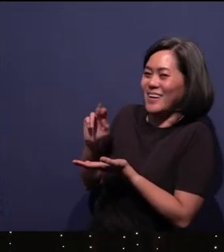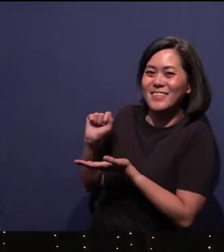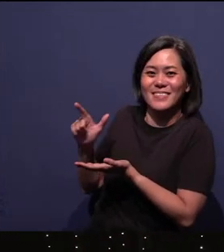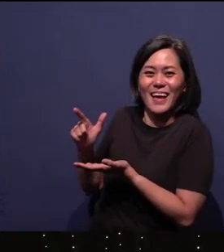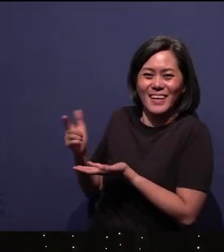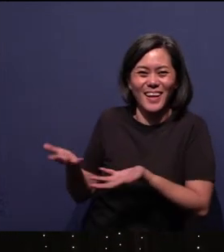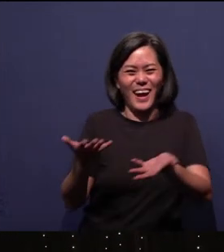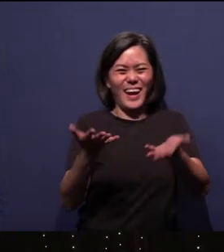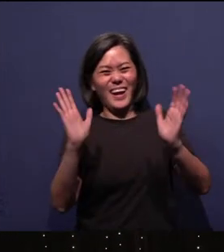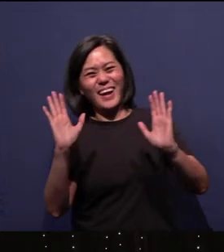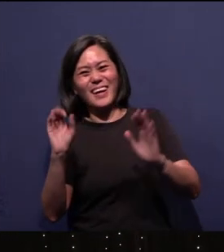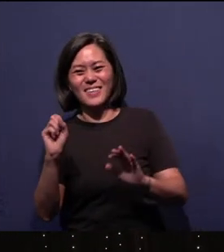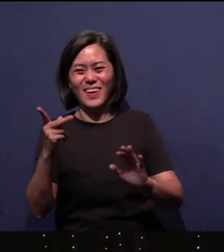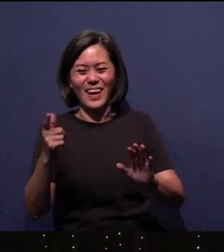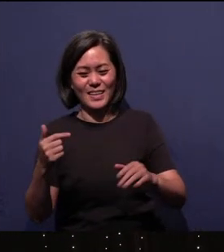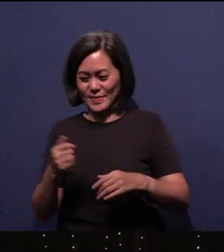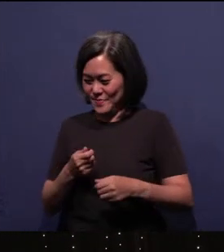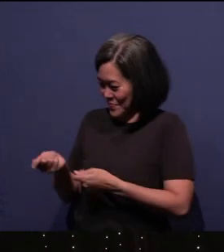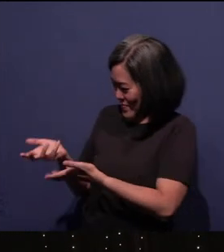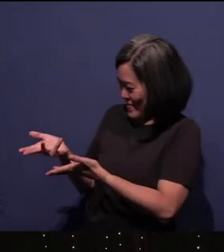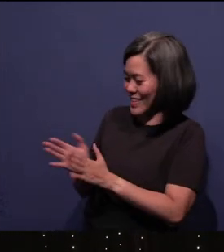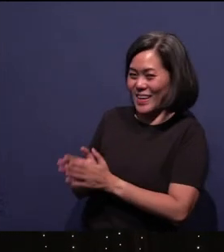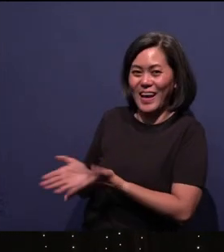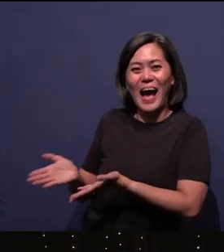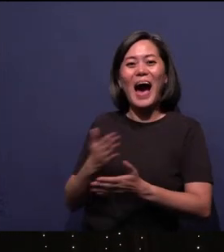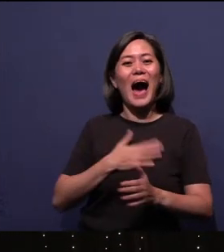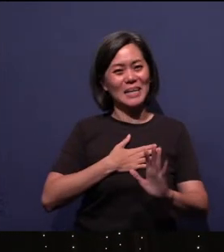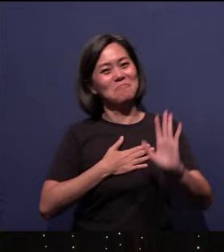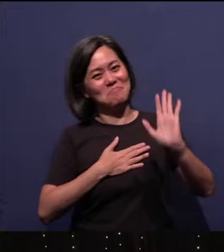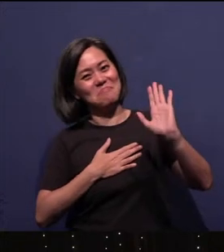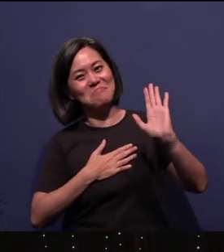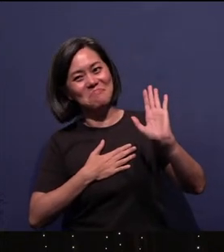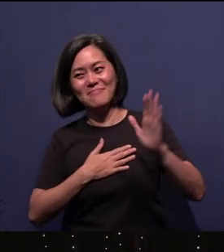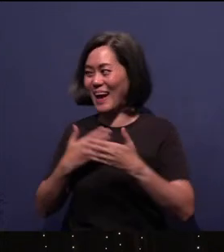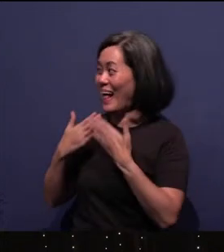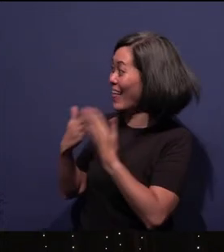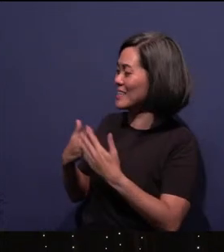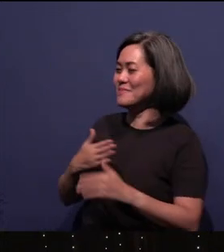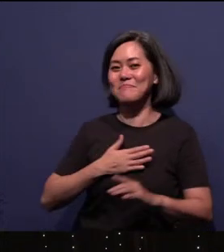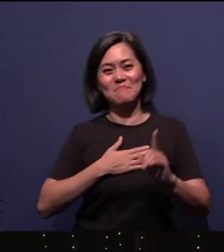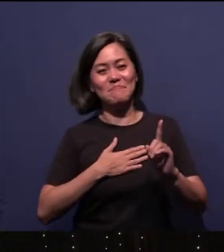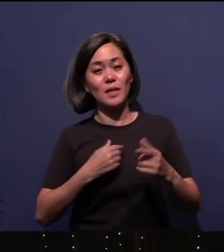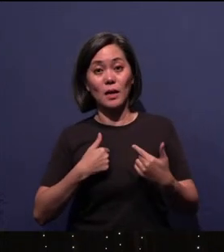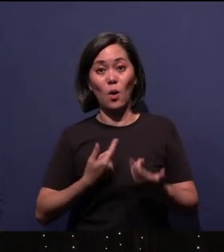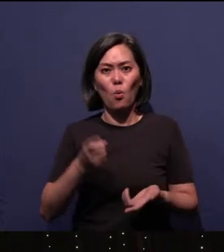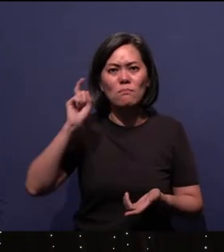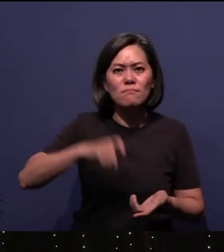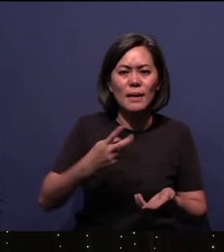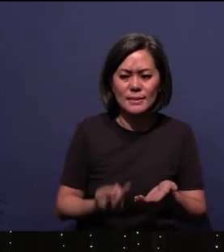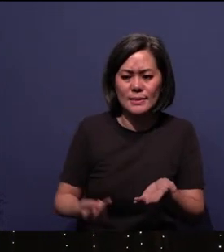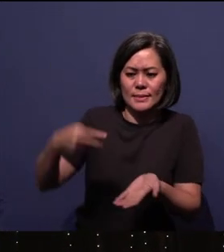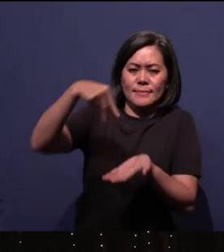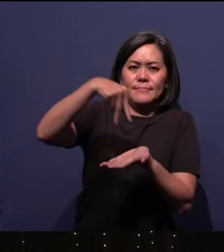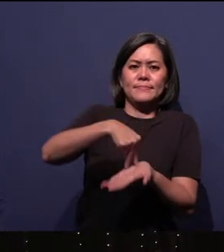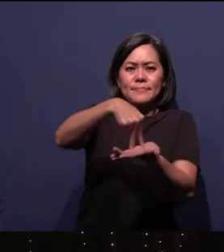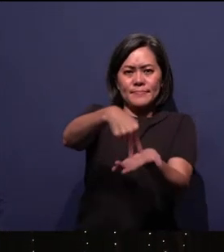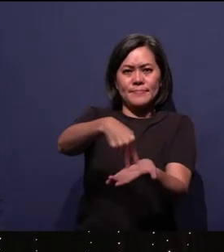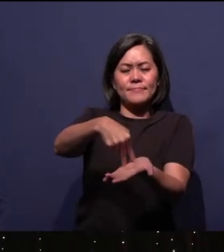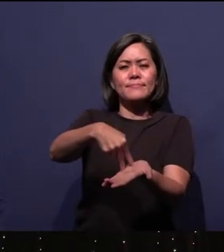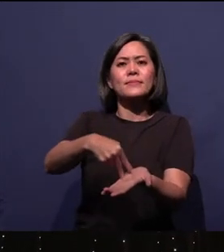Yes, it is you. You get on with it. Alright. Indeed, we need to step up to serve at Kingdom Jewels.